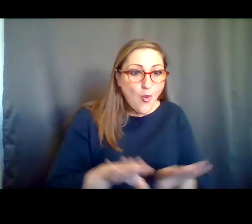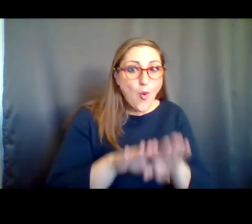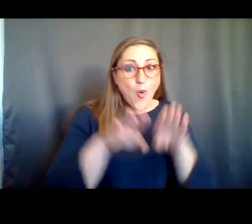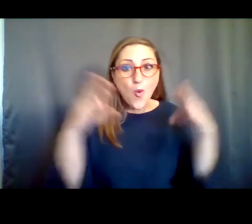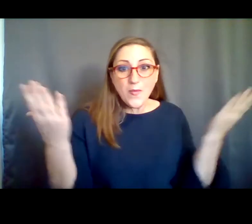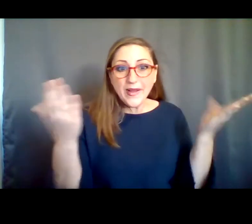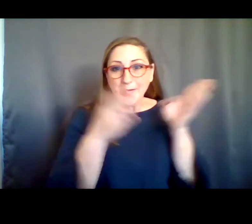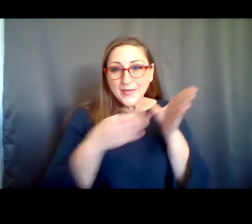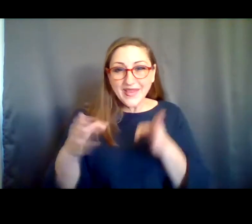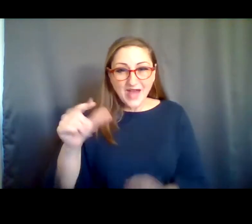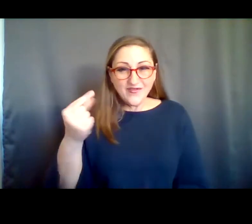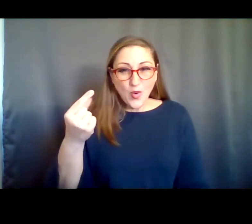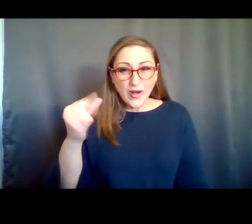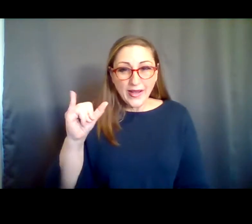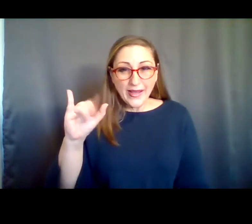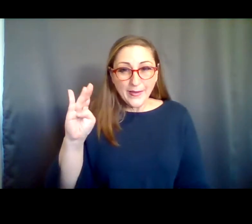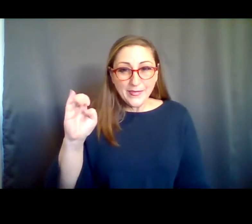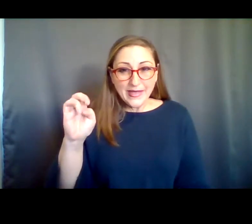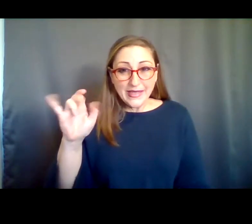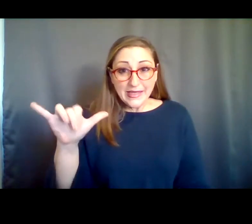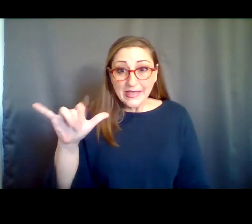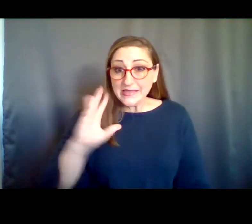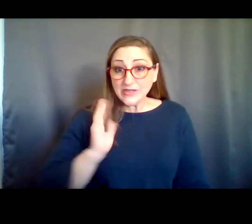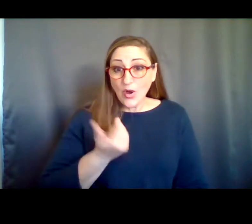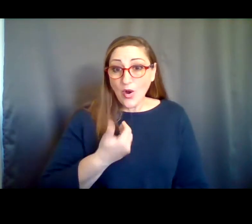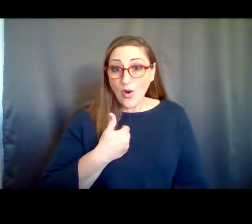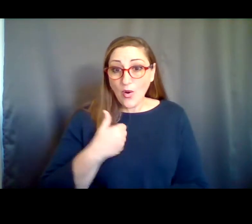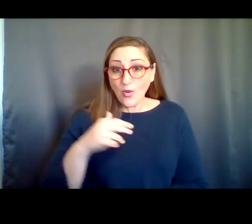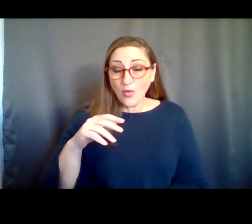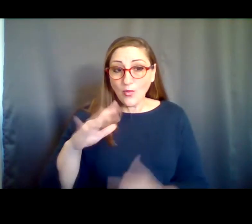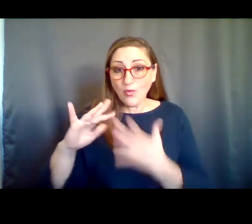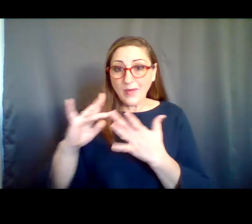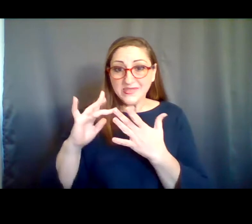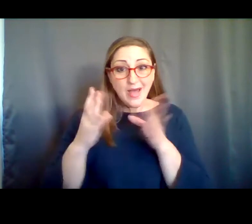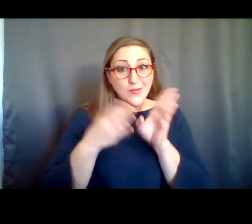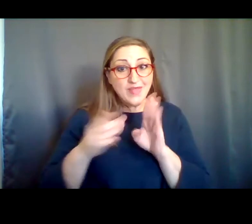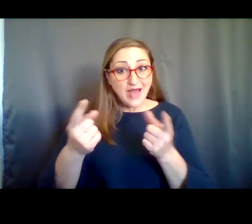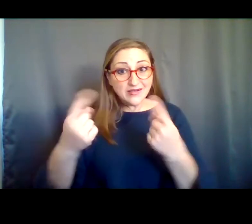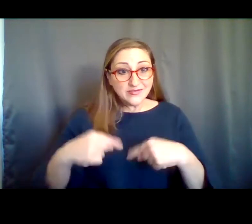on our website. It's located on our Plan Your Visit webpage. And this